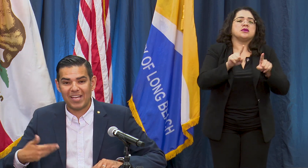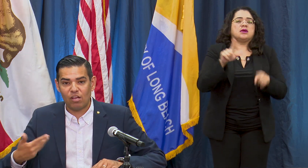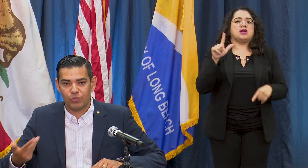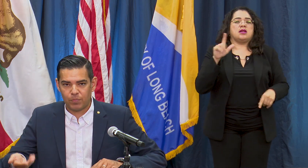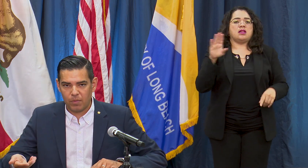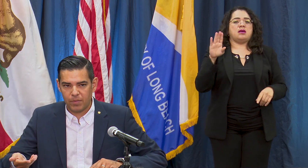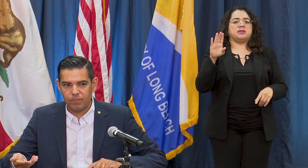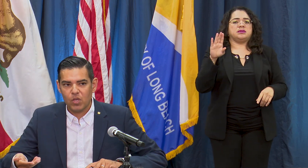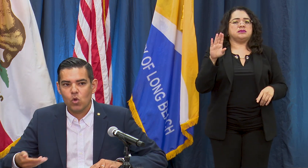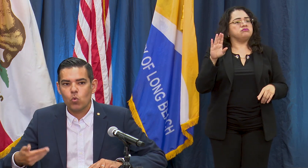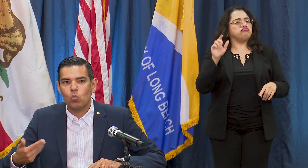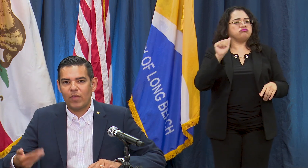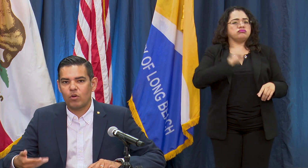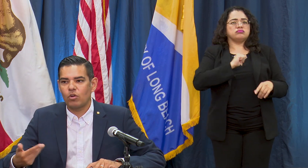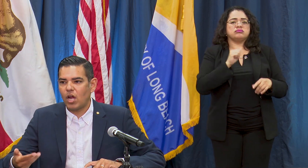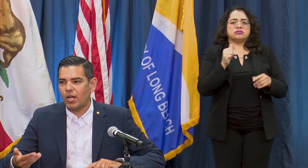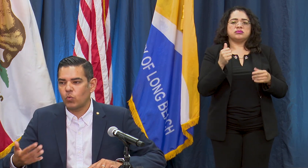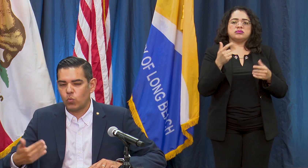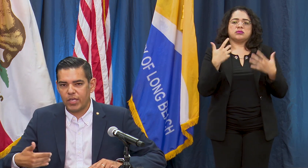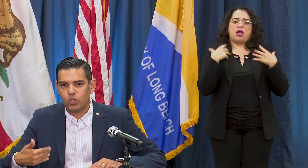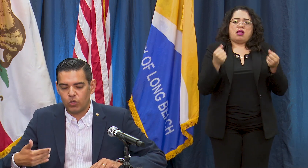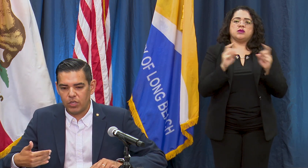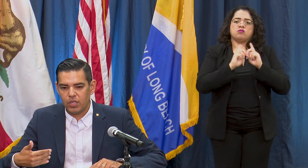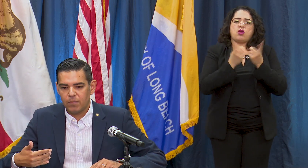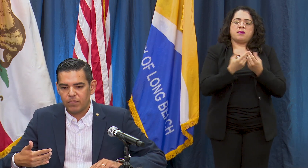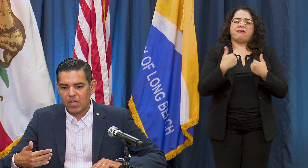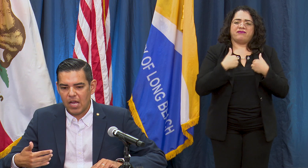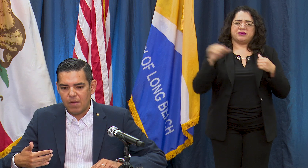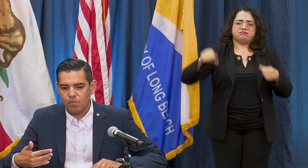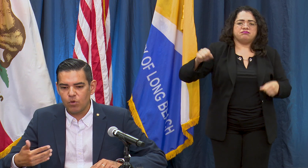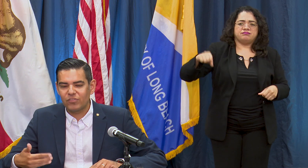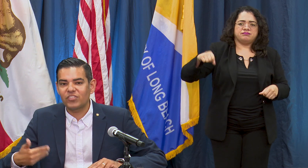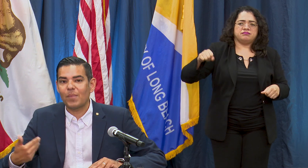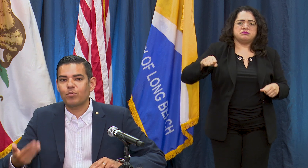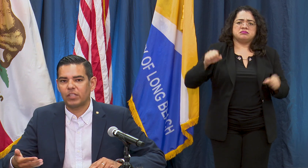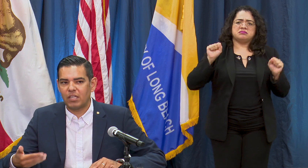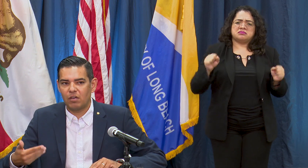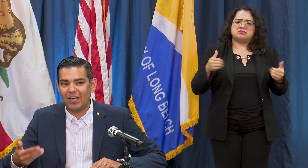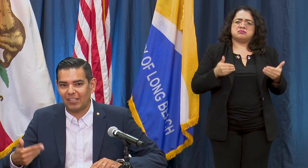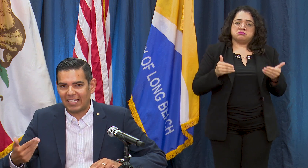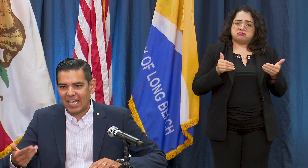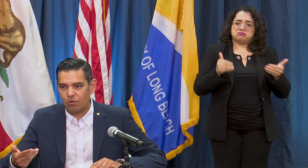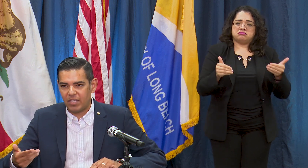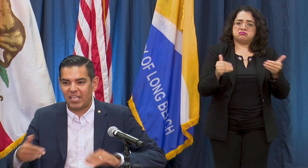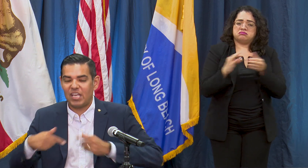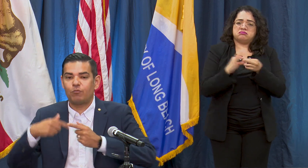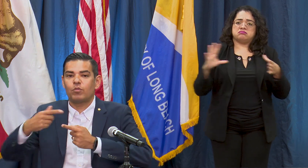health department whether or not we could move separately of LA County if we